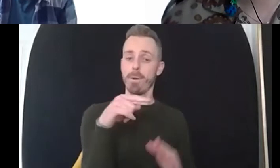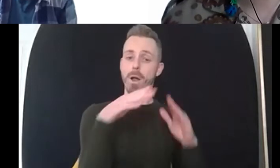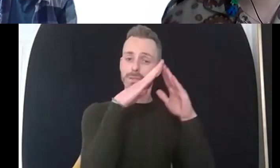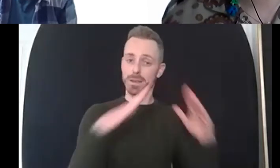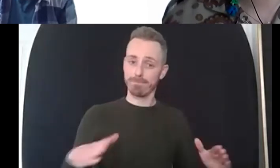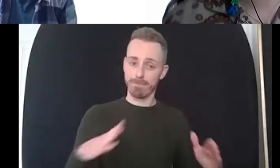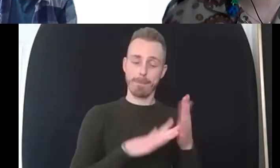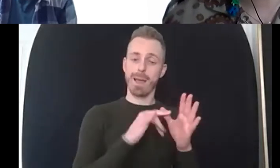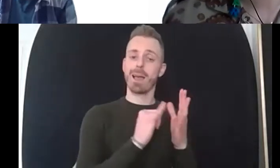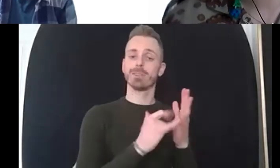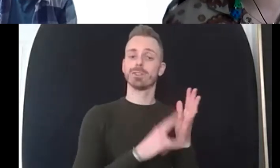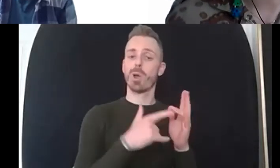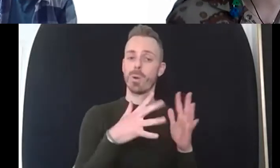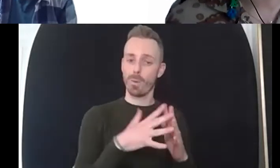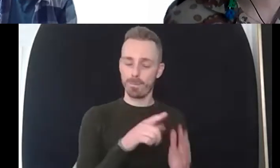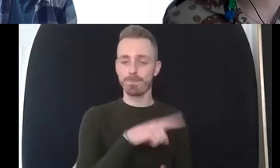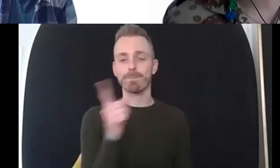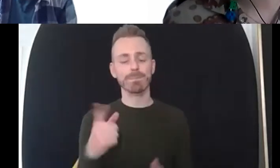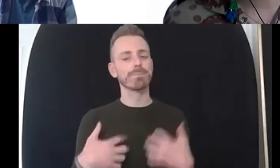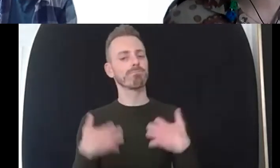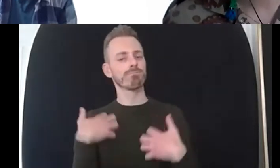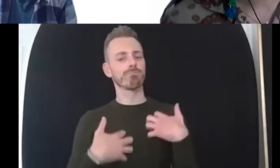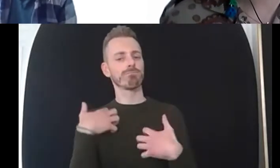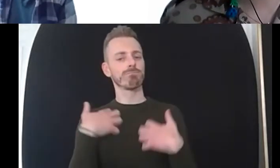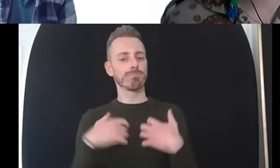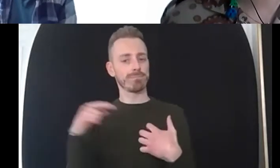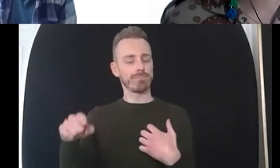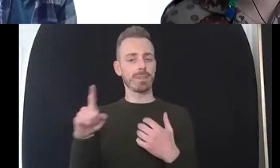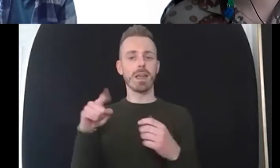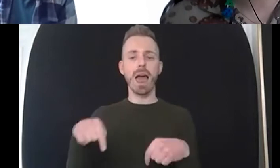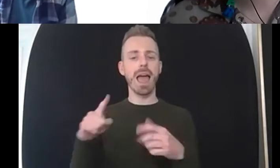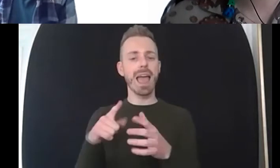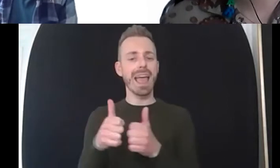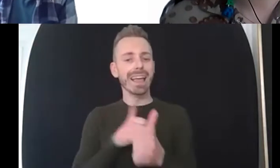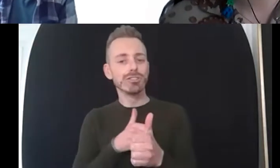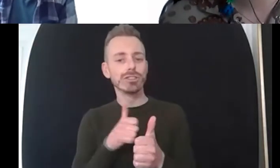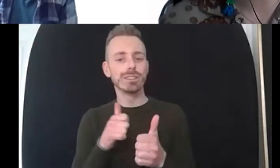role of you know agencies like lancaster lgbt and other support services like mental health